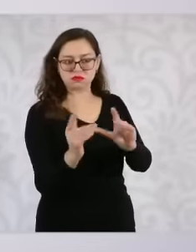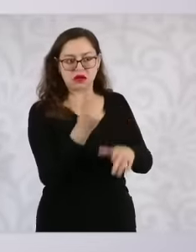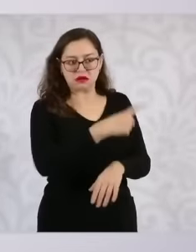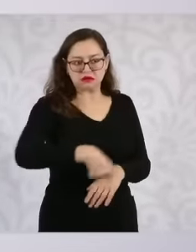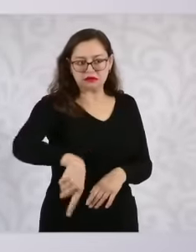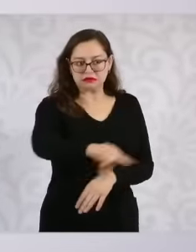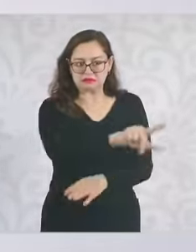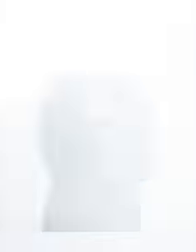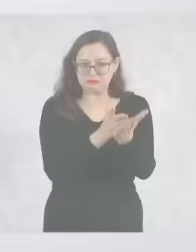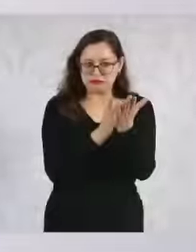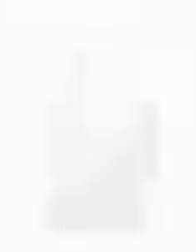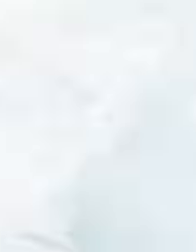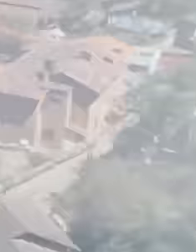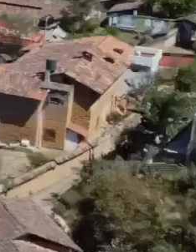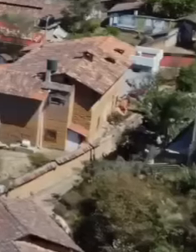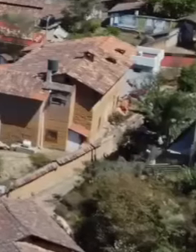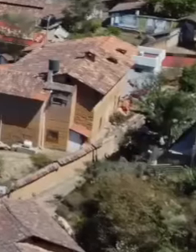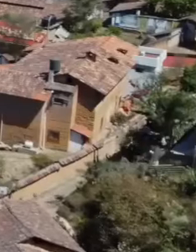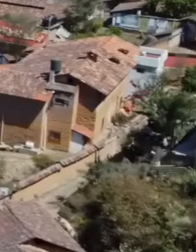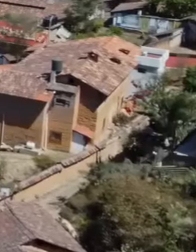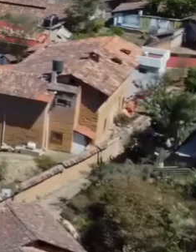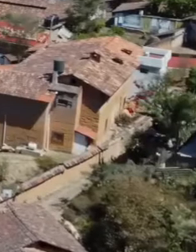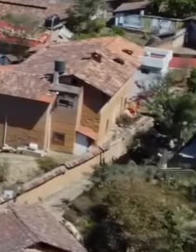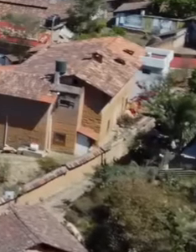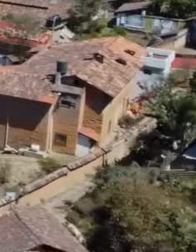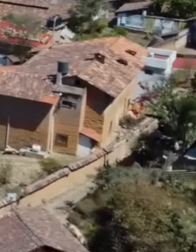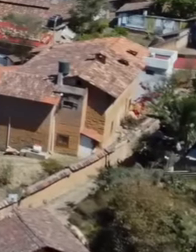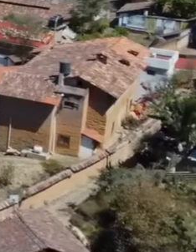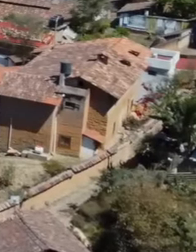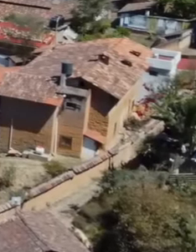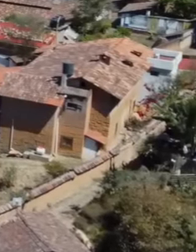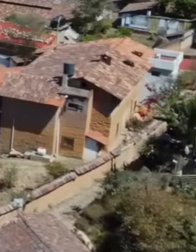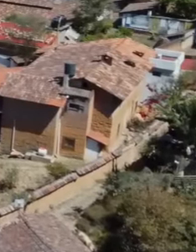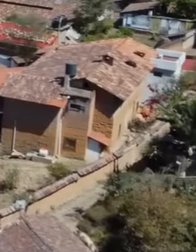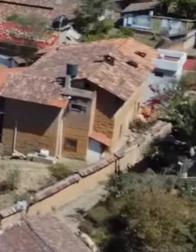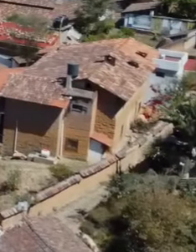our country that live in a different reality than several cities in Mexico City that the